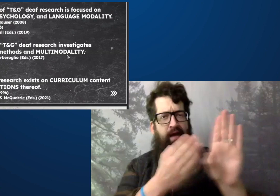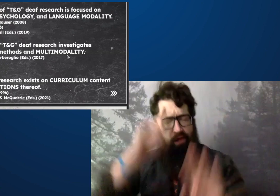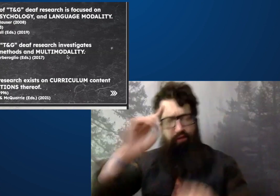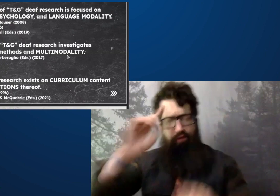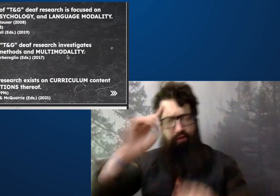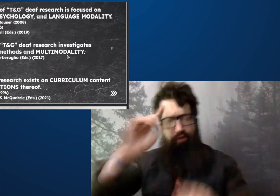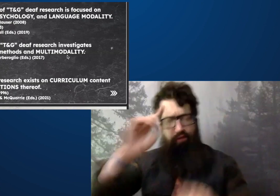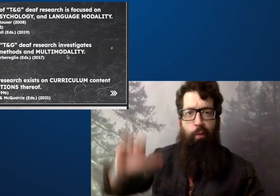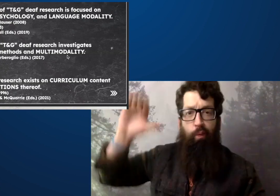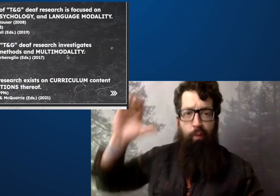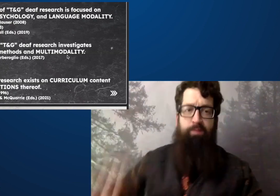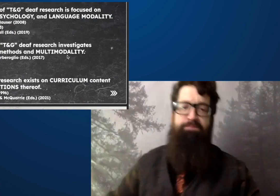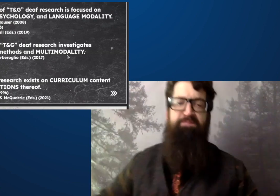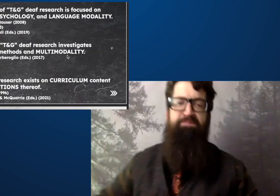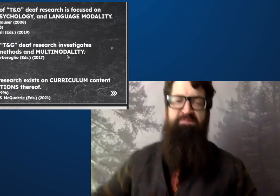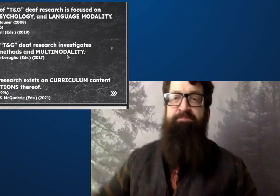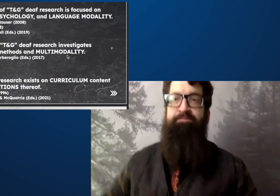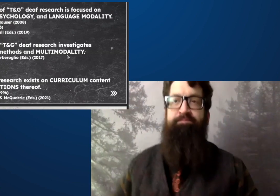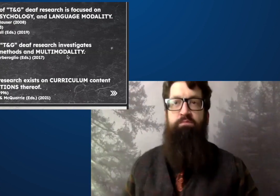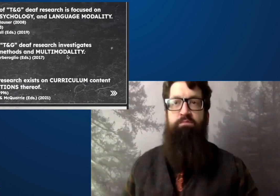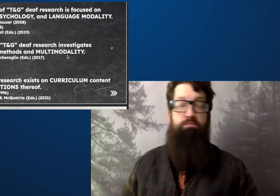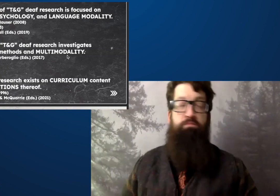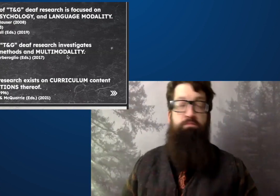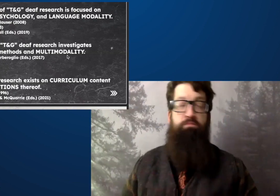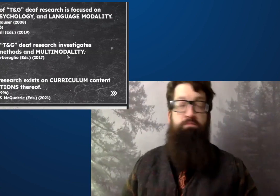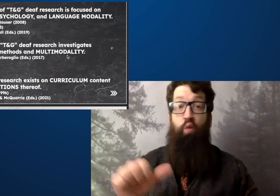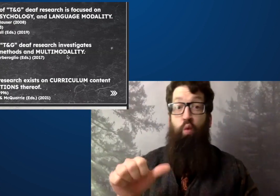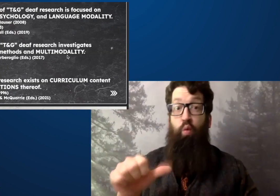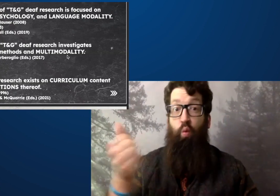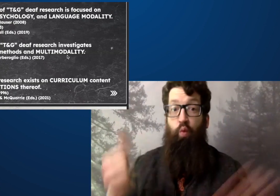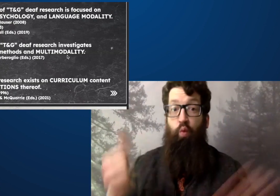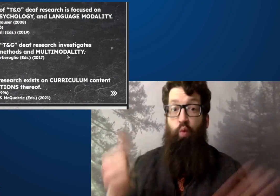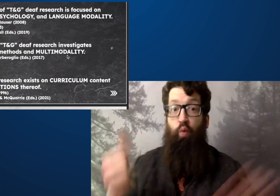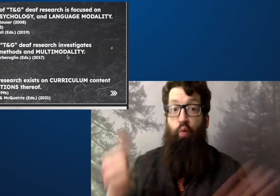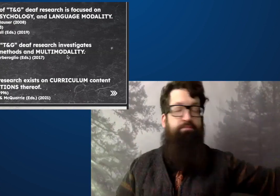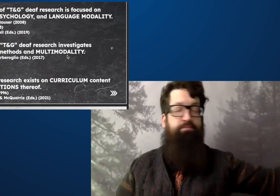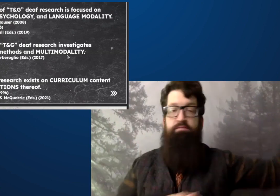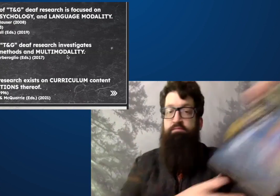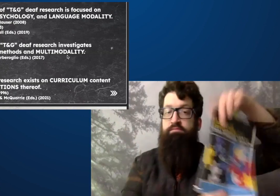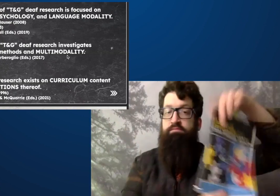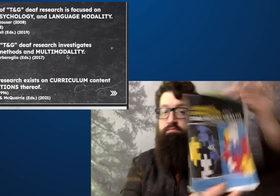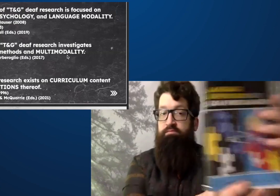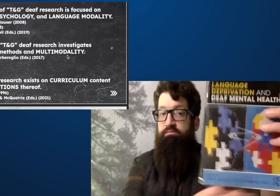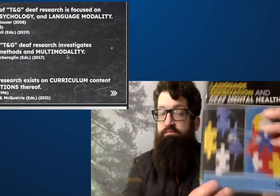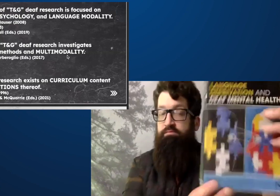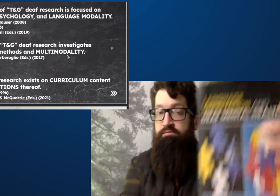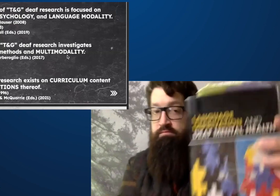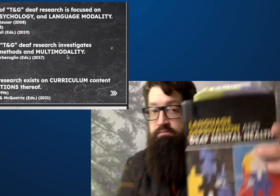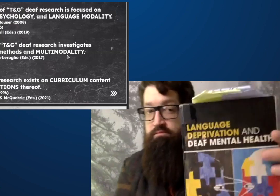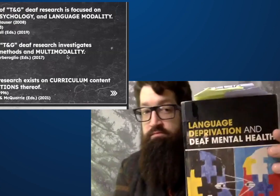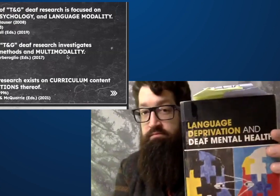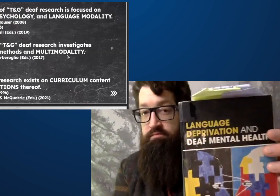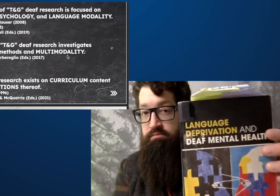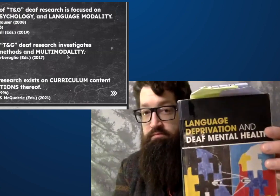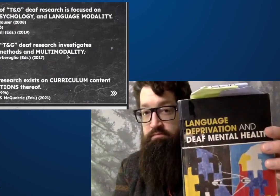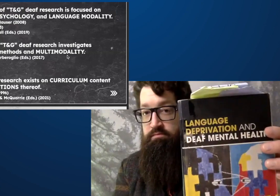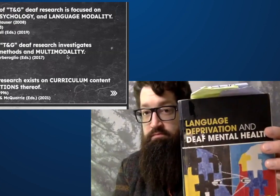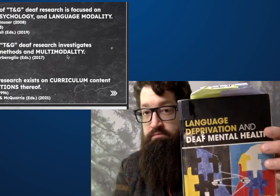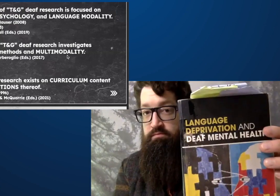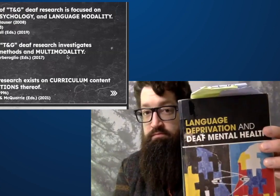education, learning and psychology of growing up.